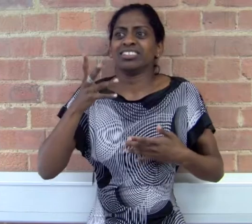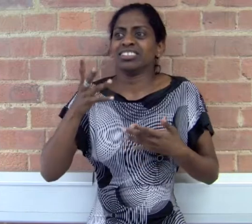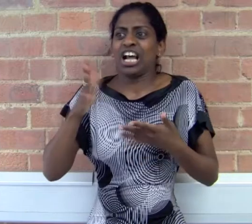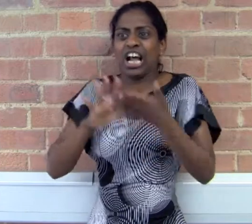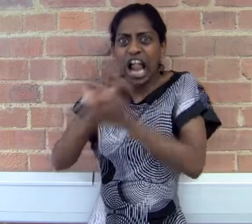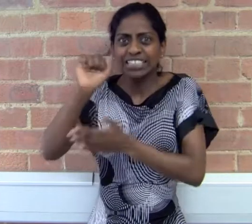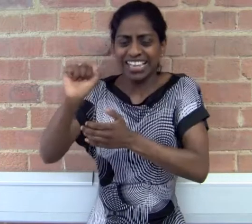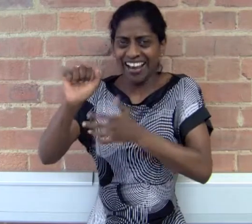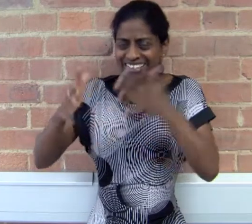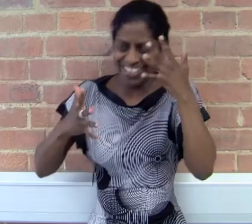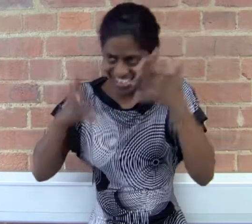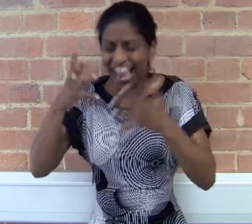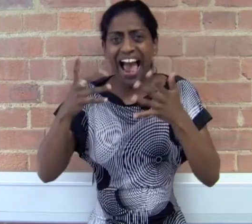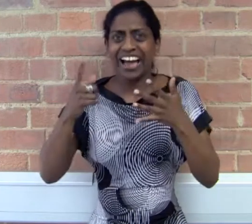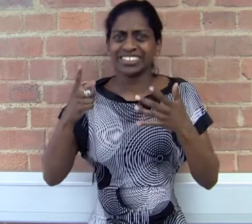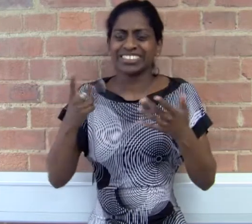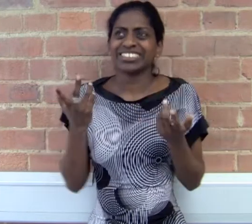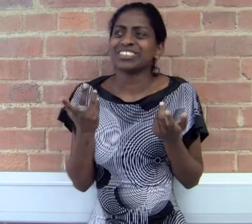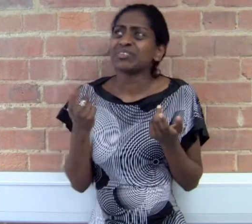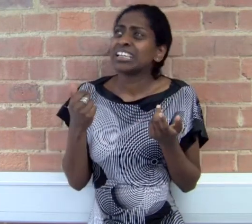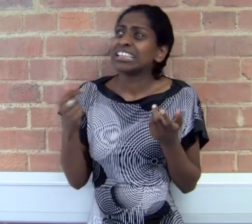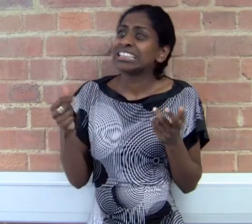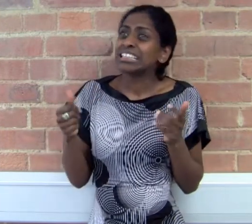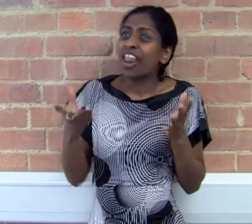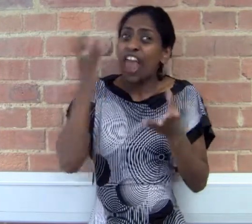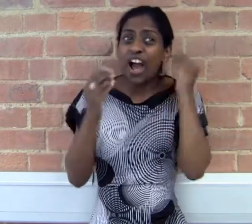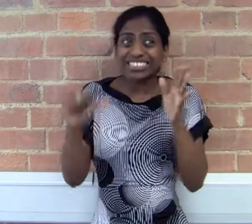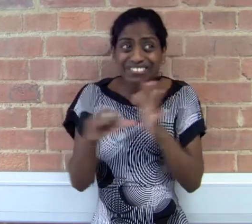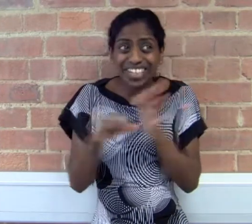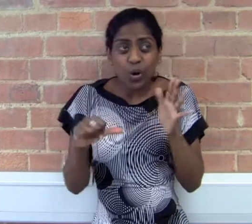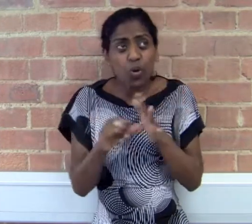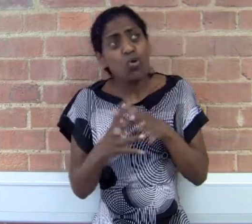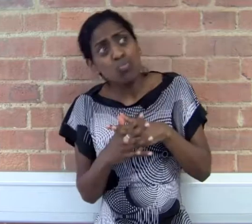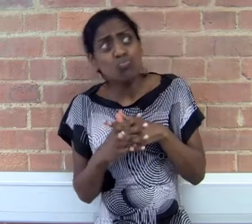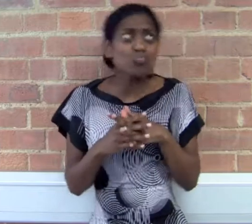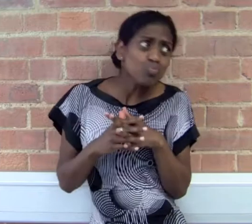But its more of a struggle to grasp their culture. Is it difficult to learn?